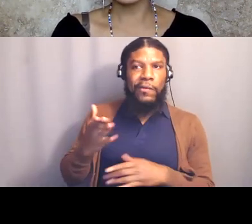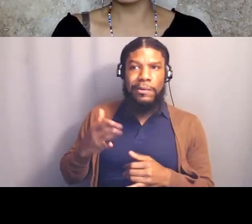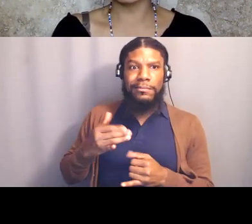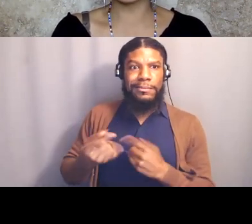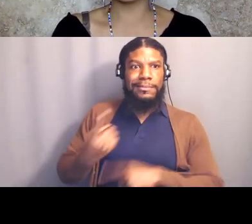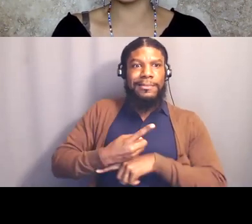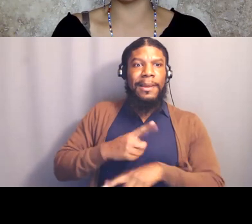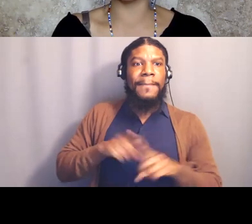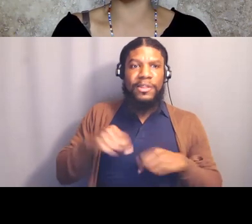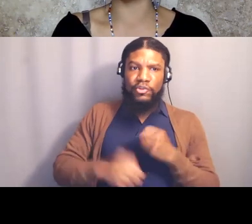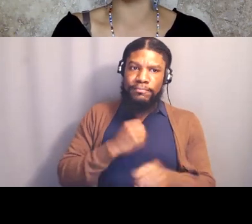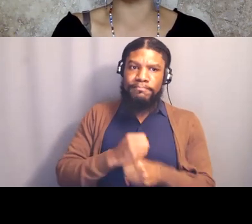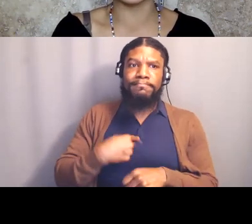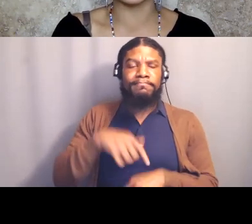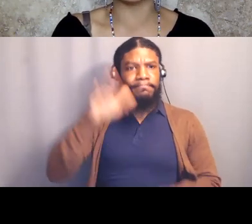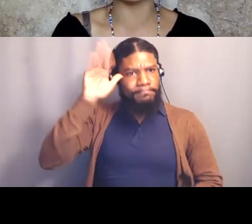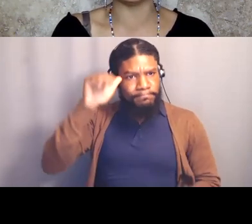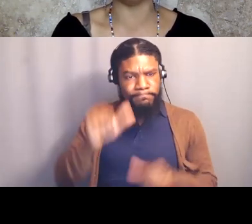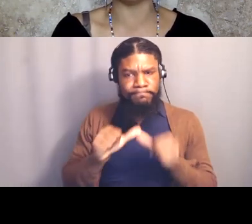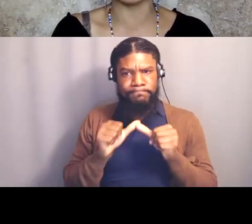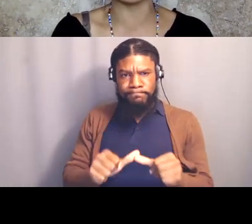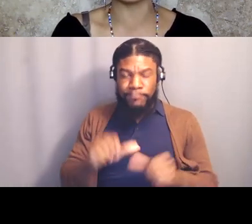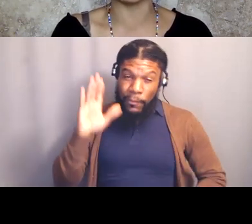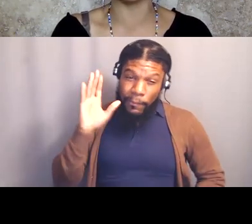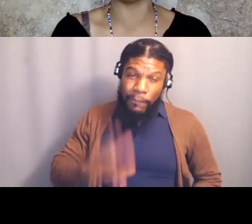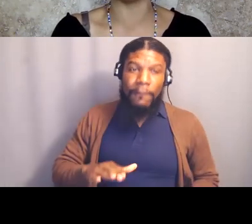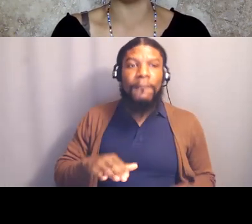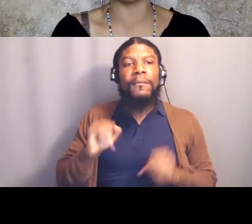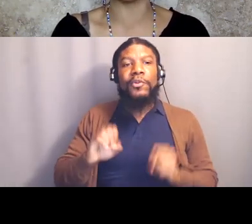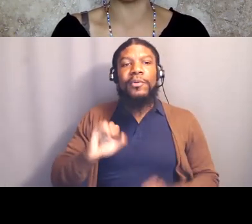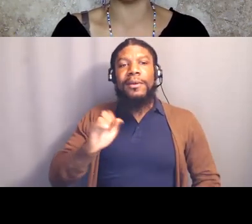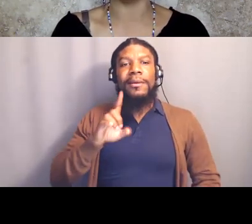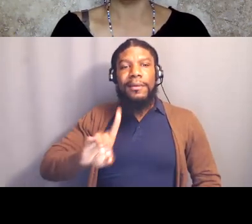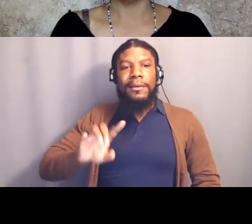and I fasted every eligible day, so Eid Mubarak to all of those who fasted,